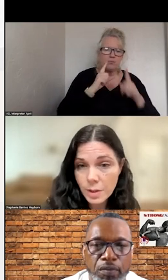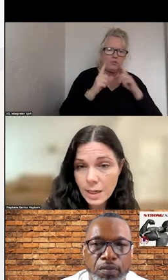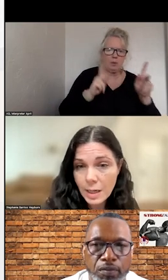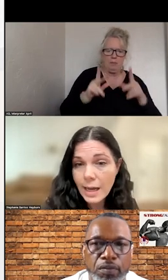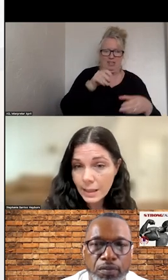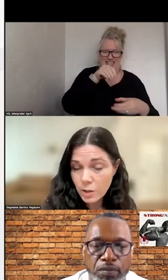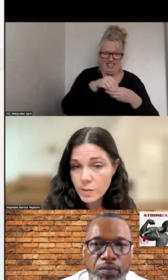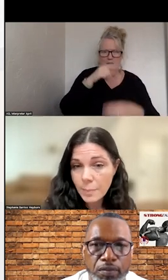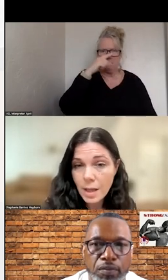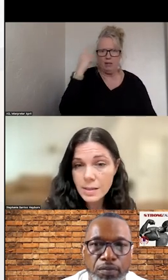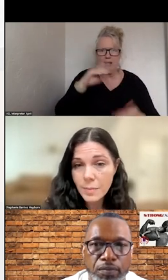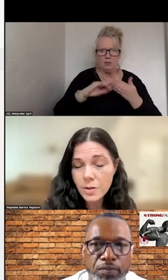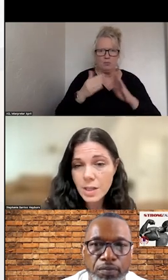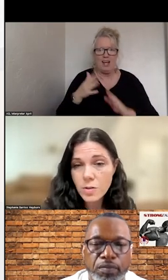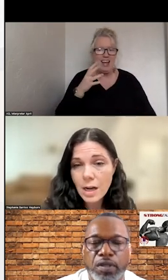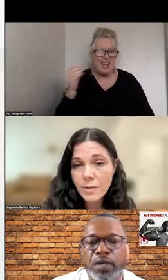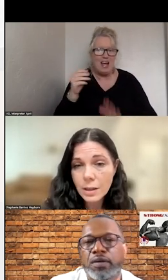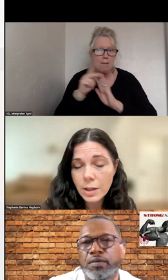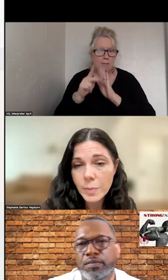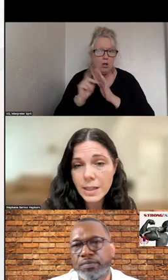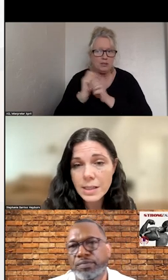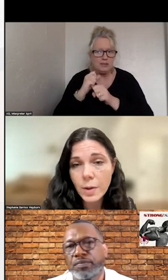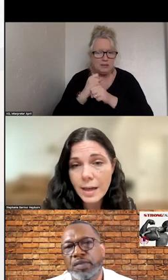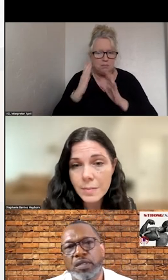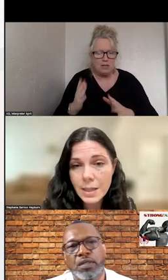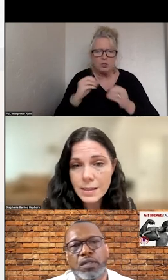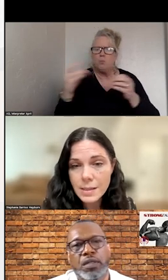BLACK COMMUNITY AND, LIKE YOU SAID, POLICYMAKERS. CAN YOU DIVE INTO THAT WHAT MEANS?